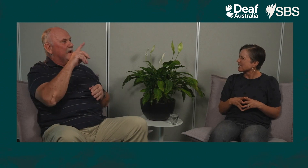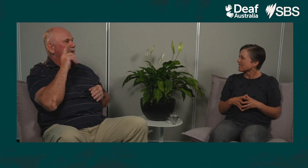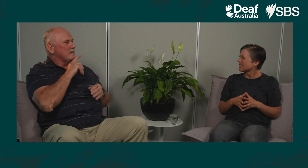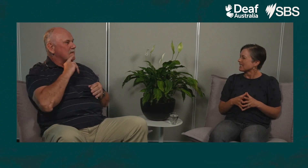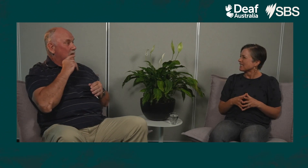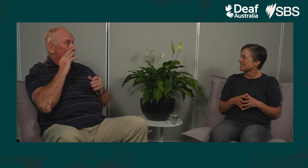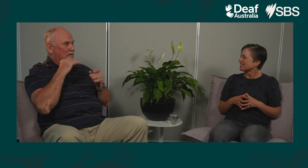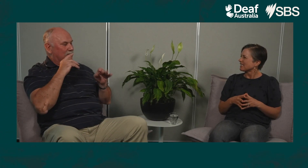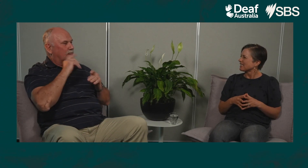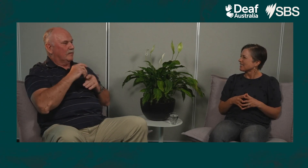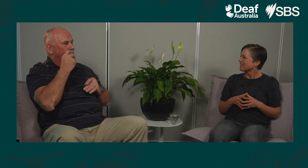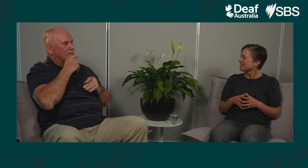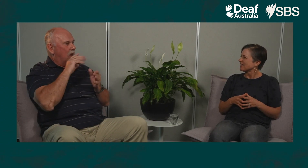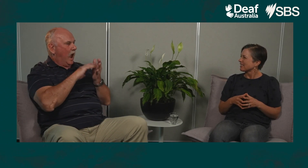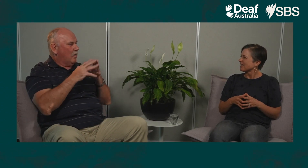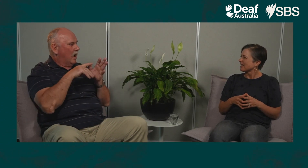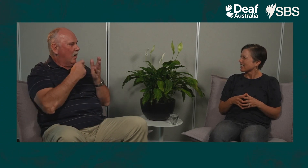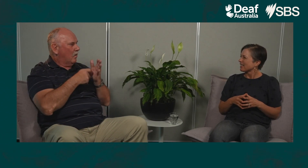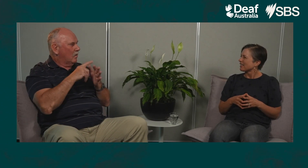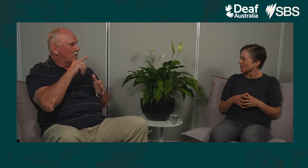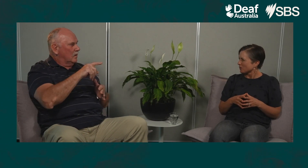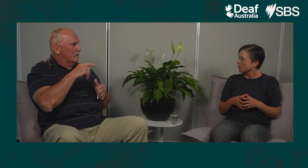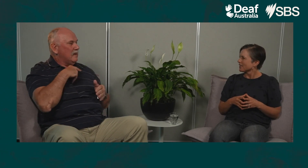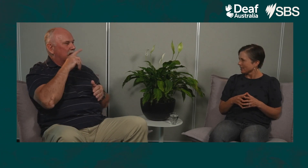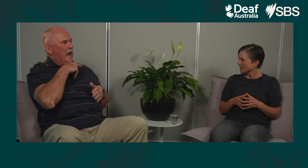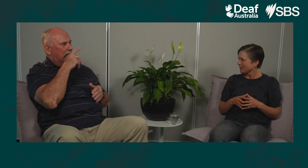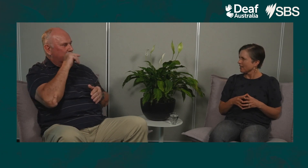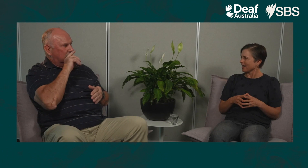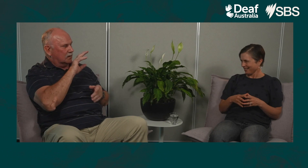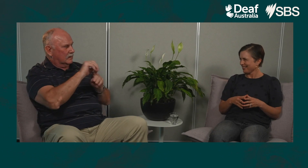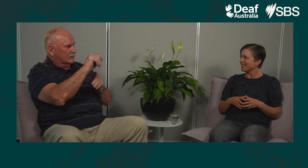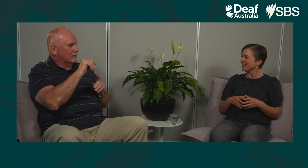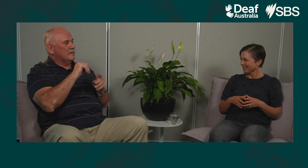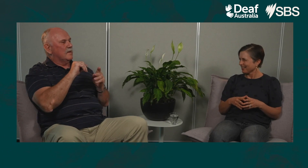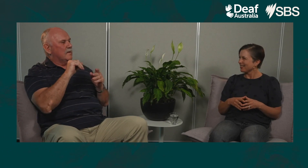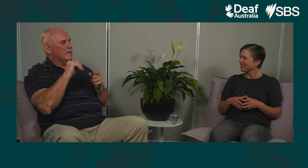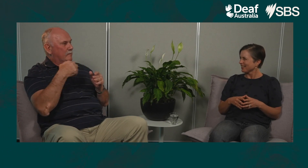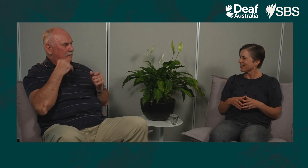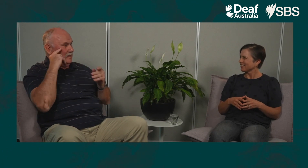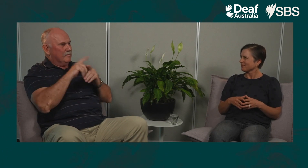For me if I was out in public, generally I can lipread greetings such as ‘How are you?’